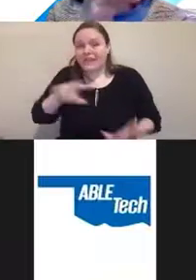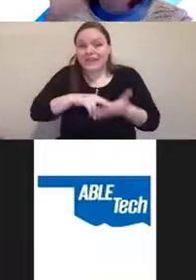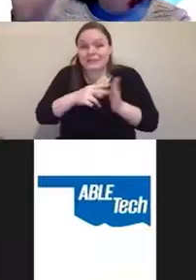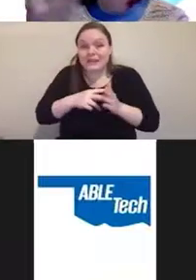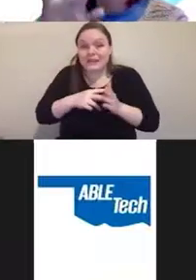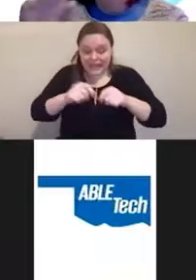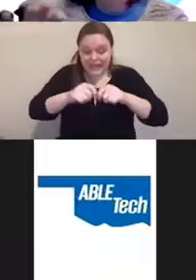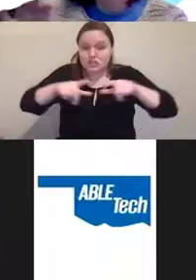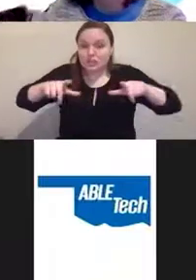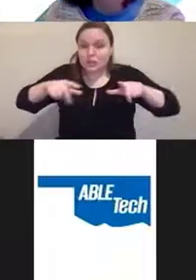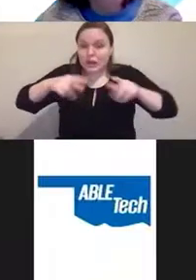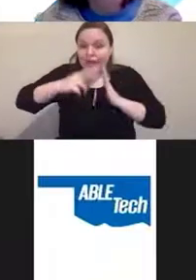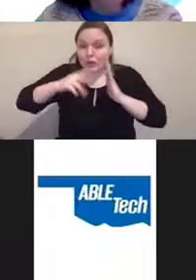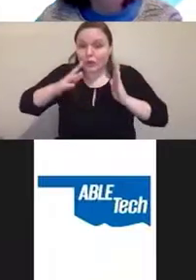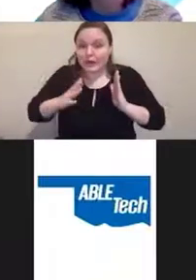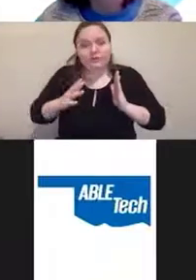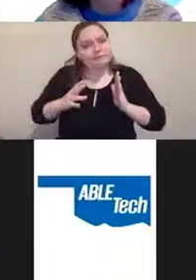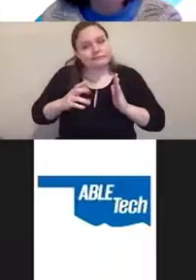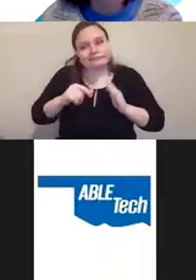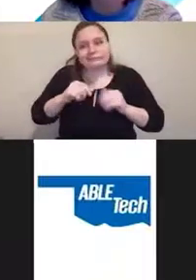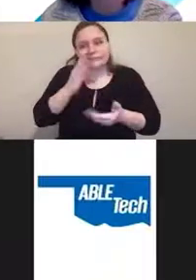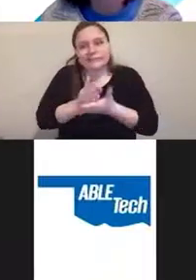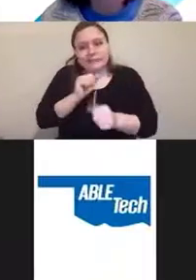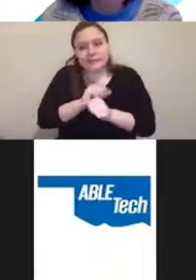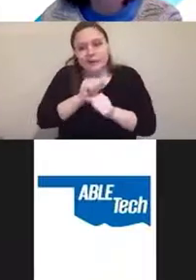Sometimes people's alternative input devices don't work.